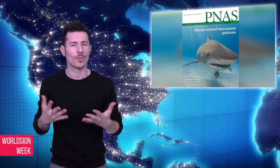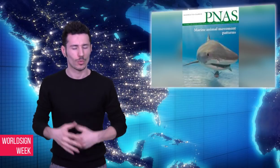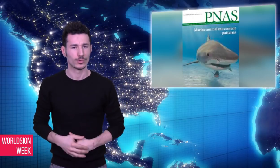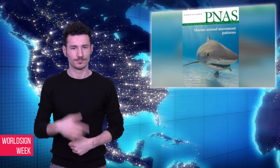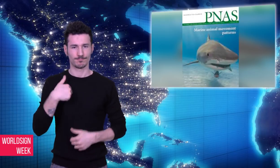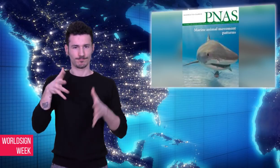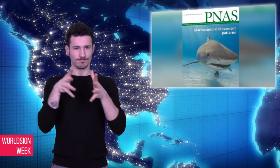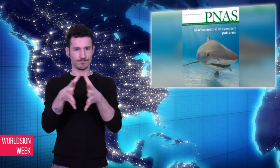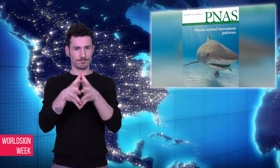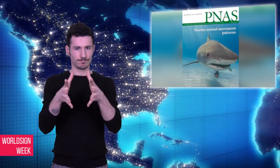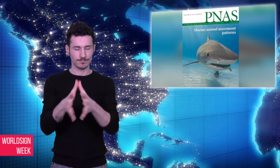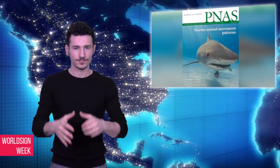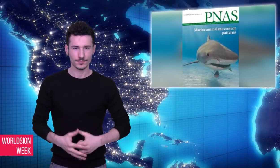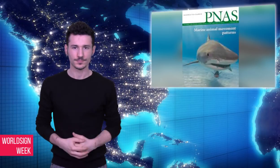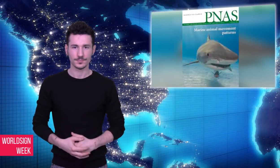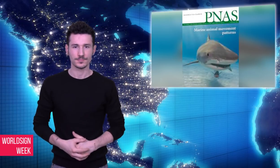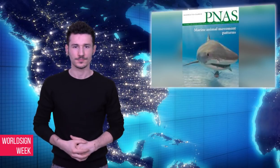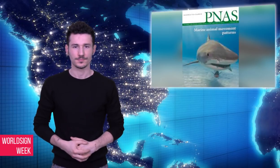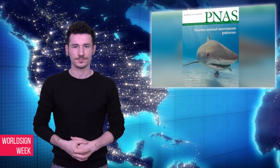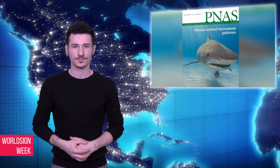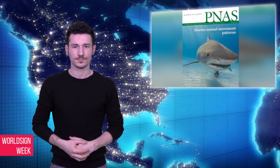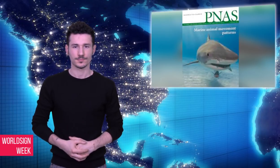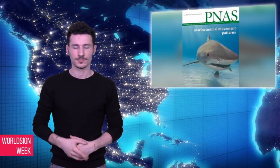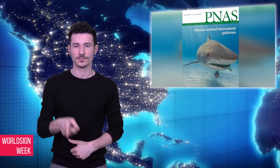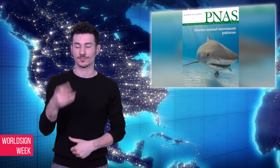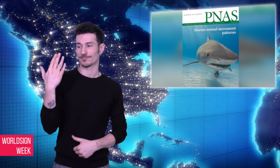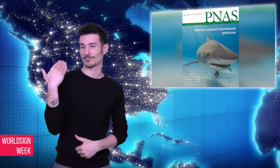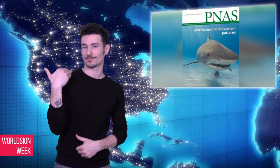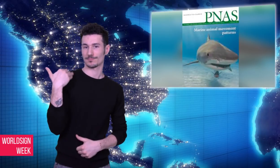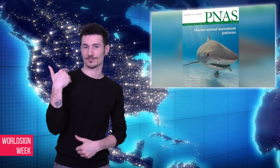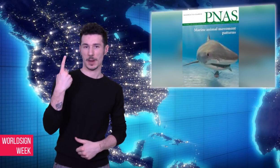In a report published Monday in the